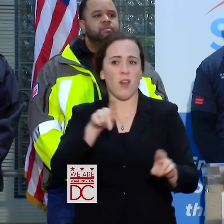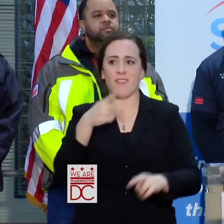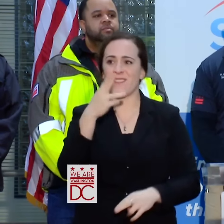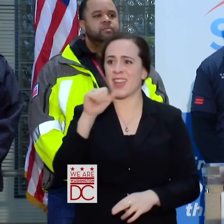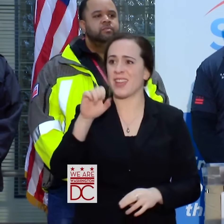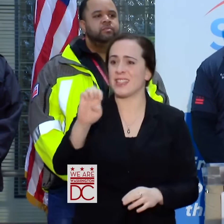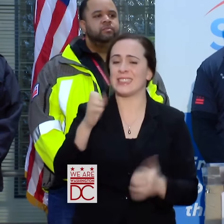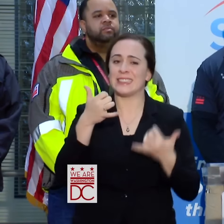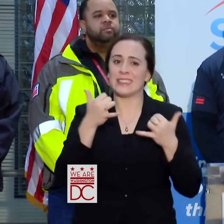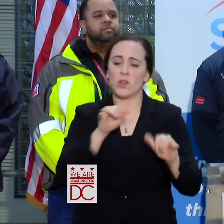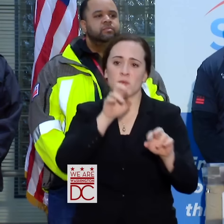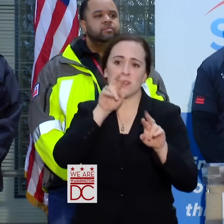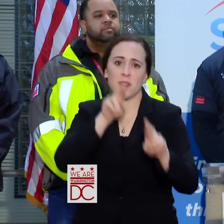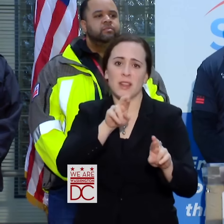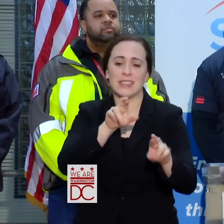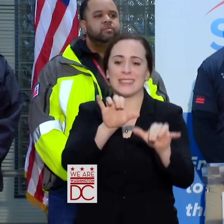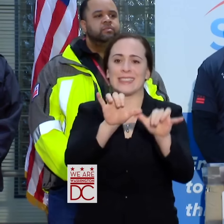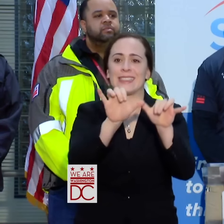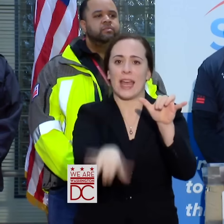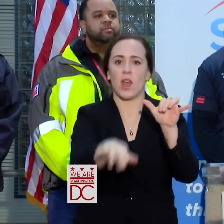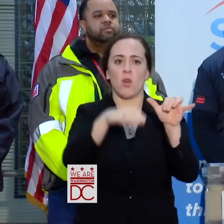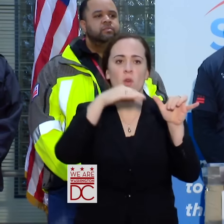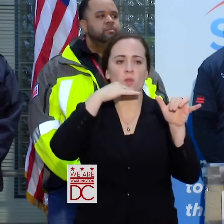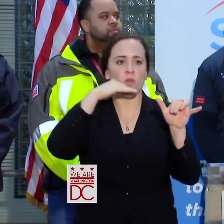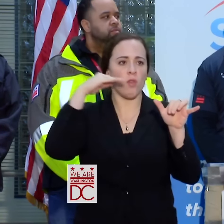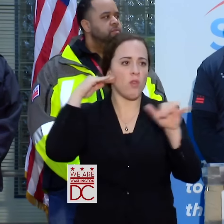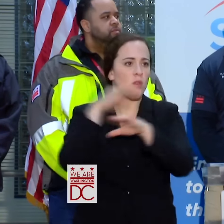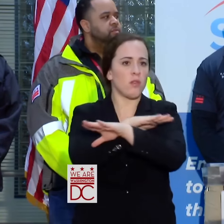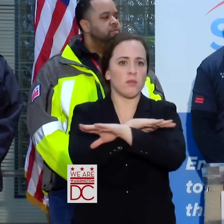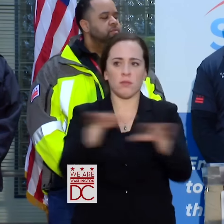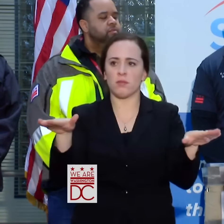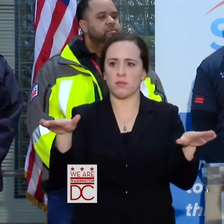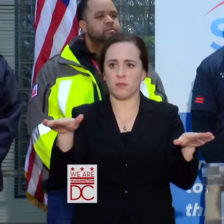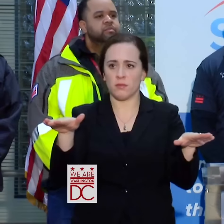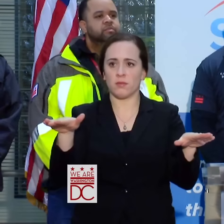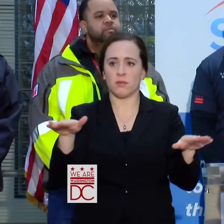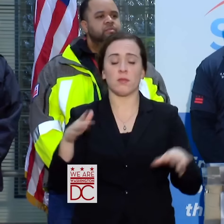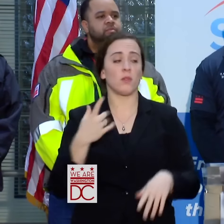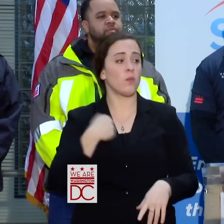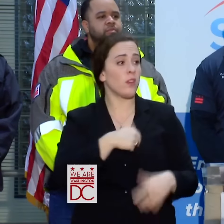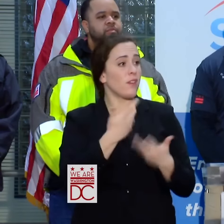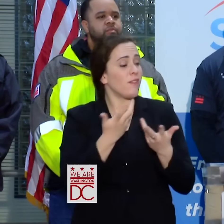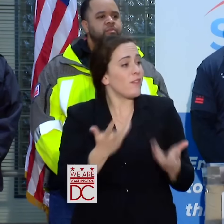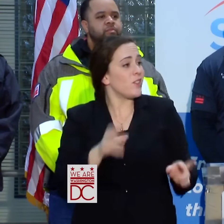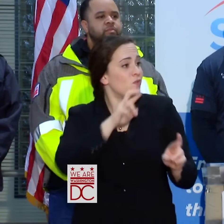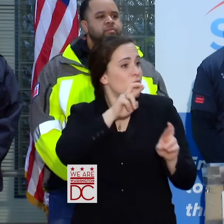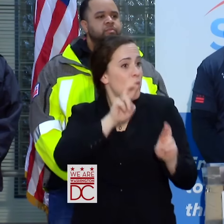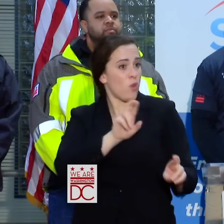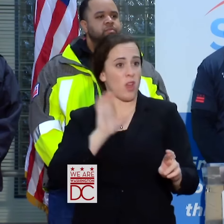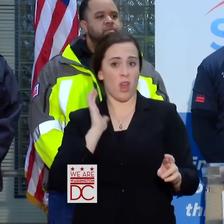PLEASE STAY HOME. WE HAVE REPORTED OUR CONCERNS ABOUT POWER OUTAGES AND I'M